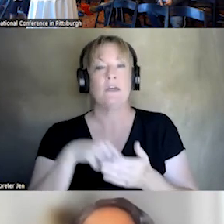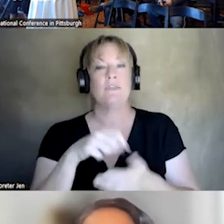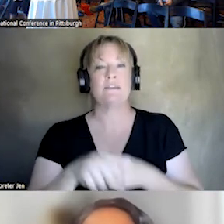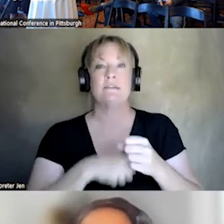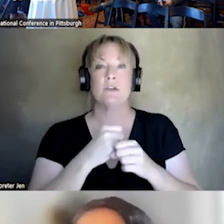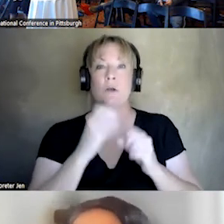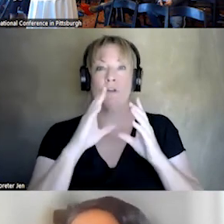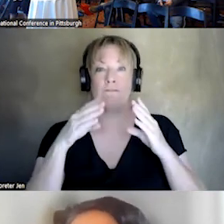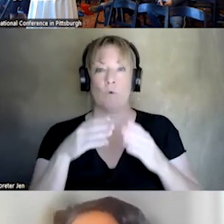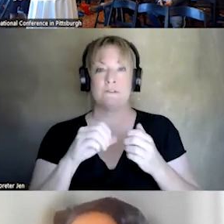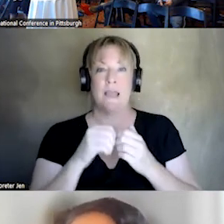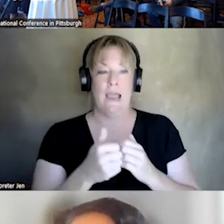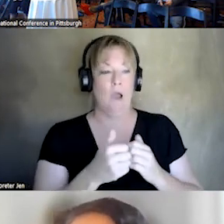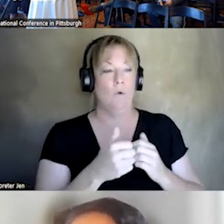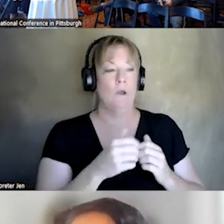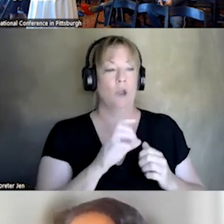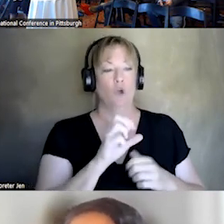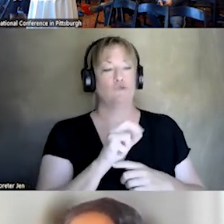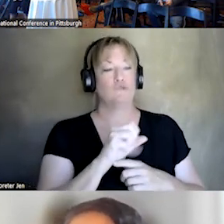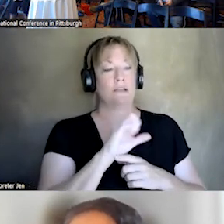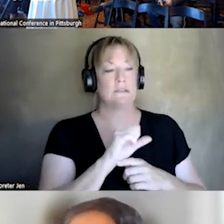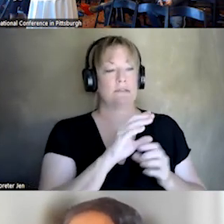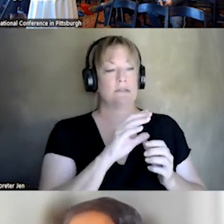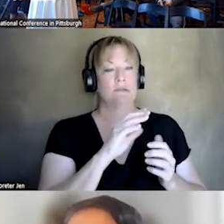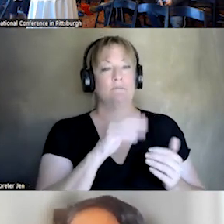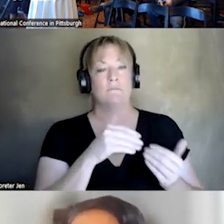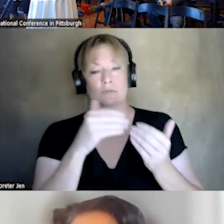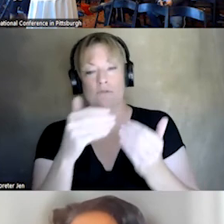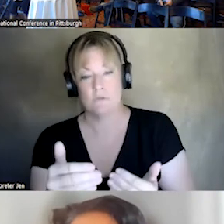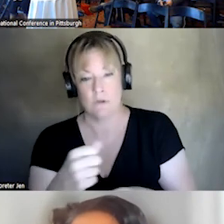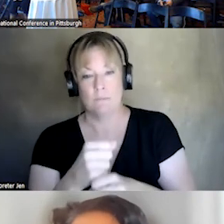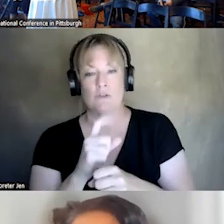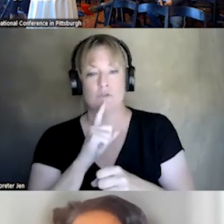HOW WE MOVE FROM CRISIS TO MAKING SURE WE HAVE THE RIGHT CARE IN PLACE FOR PEOPLE WHO NEED IT.